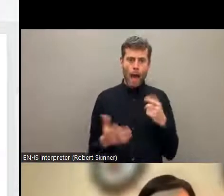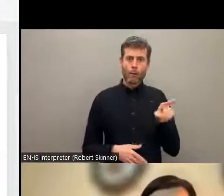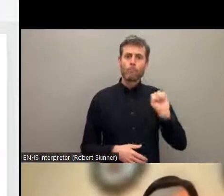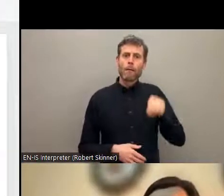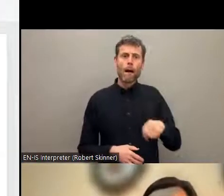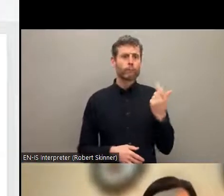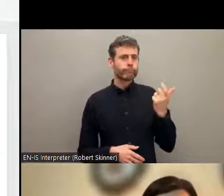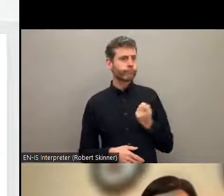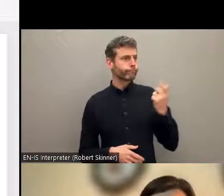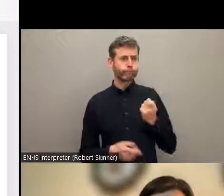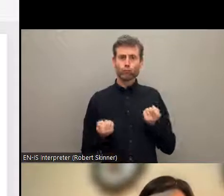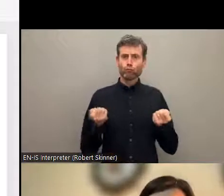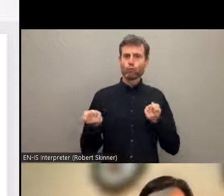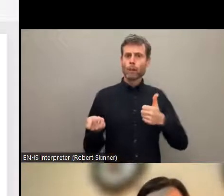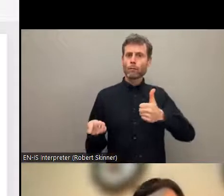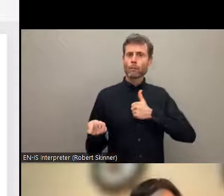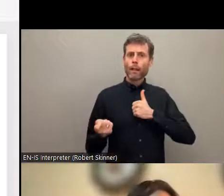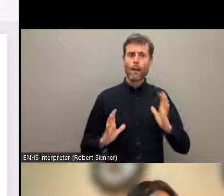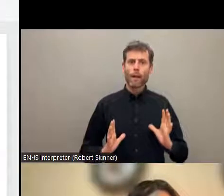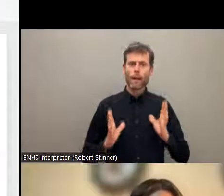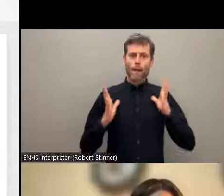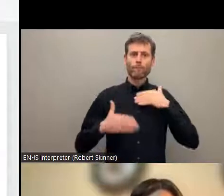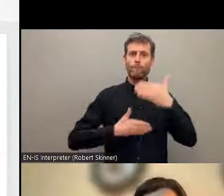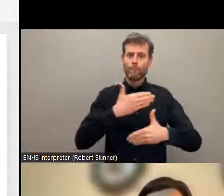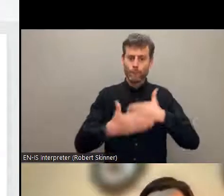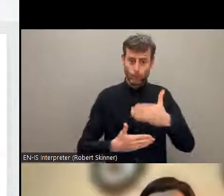you look at all these commitments, we see that there